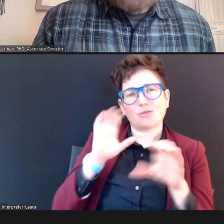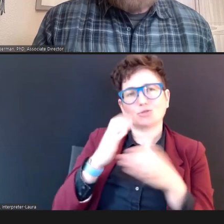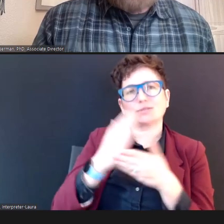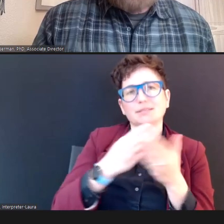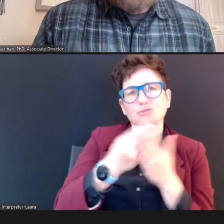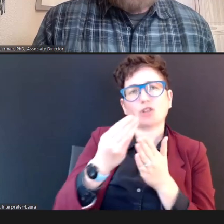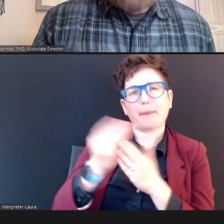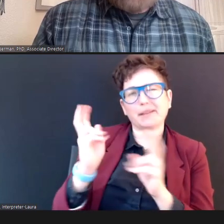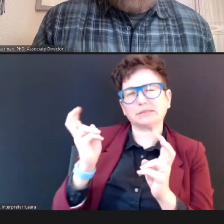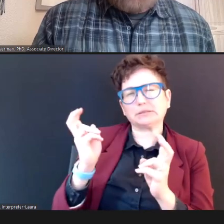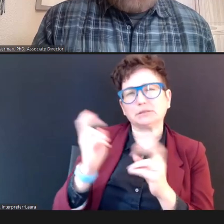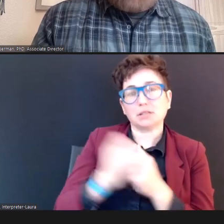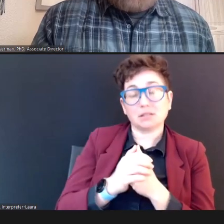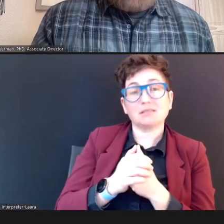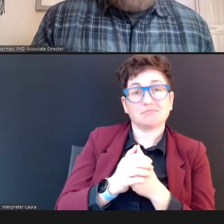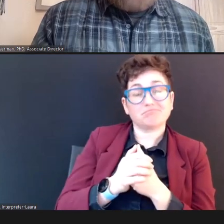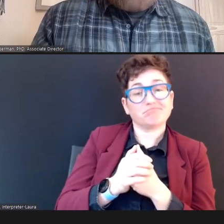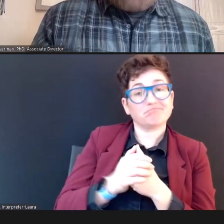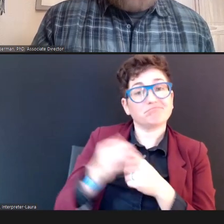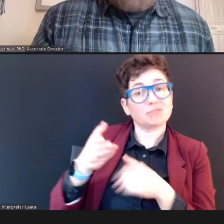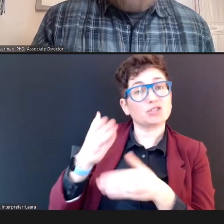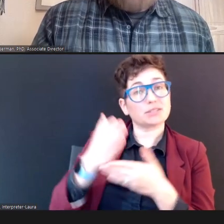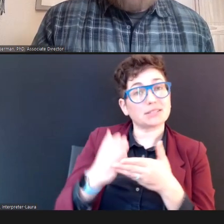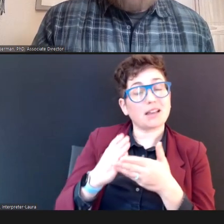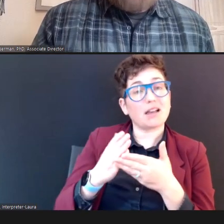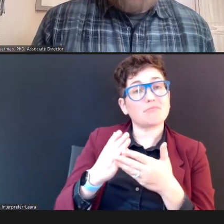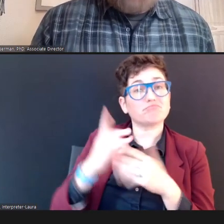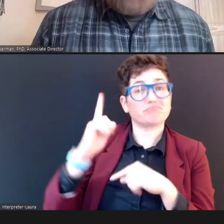there is some variability. There.